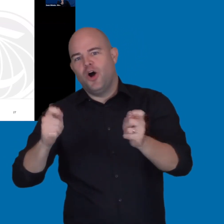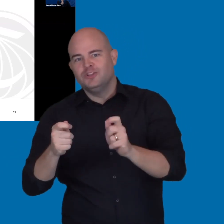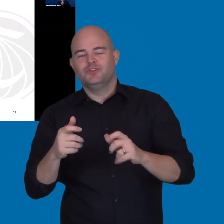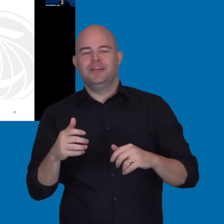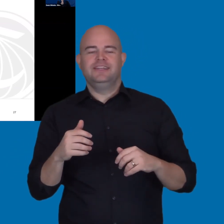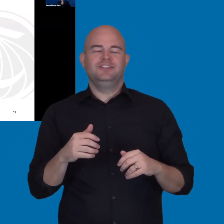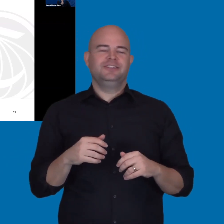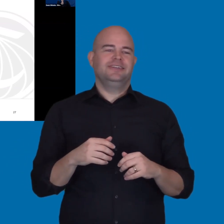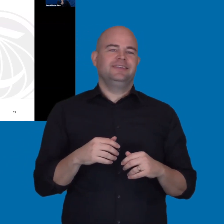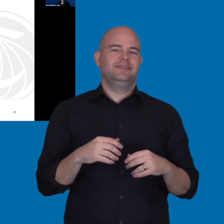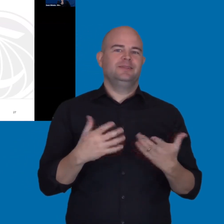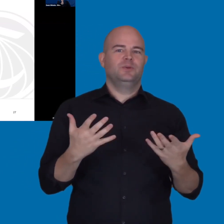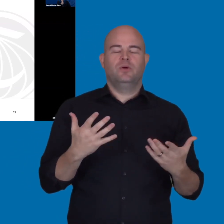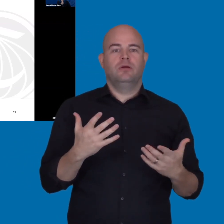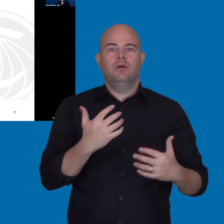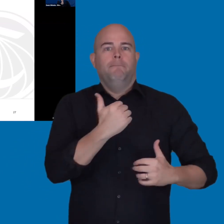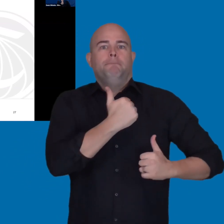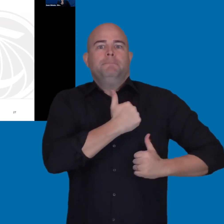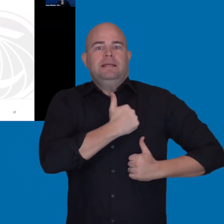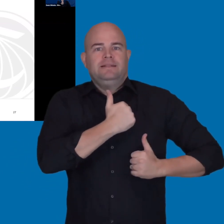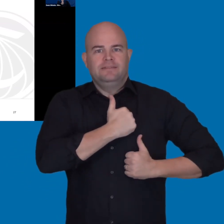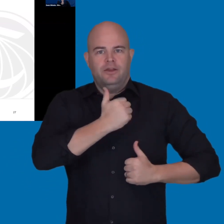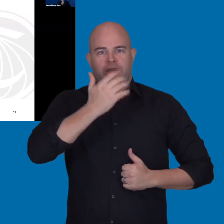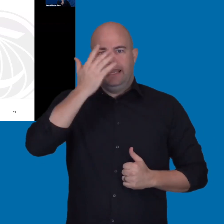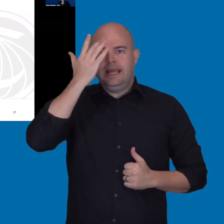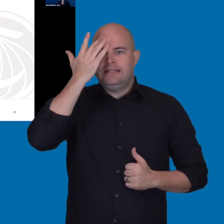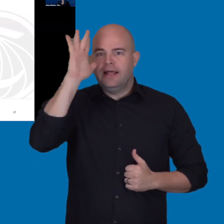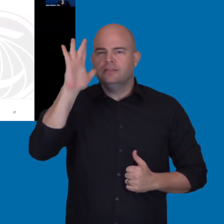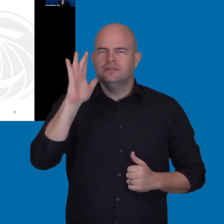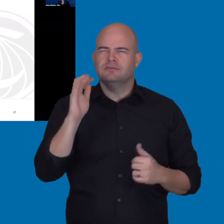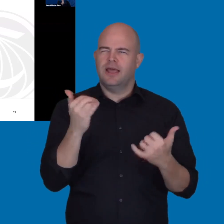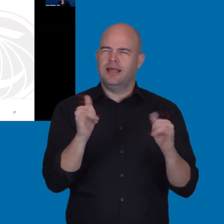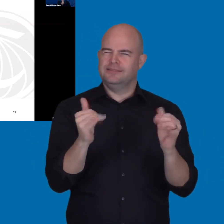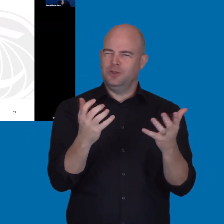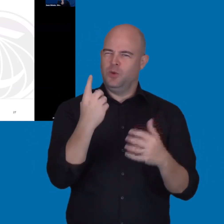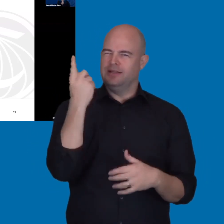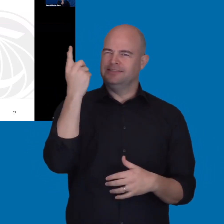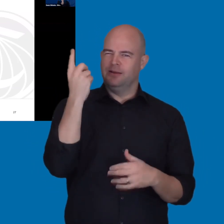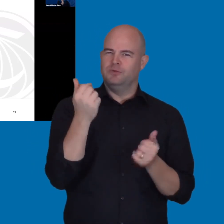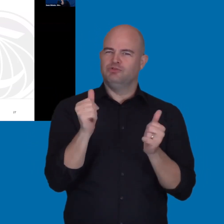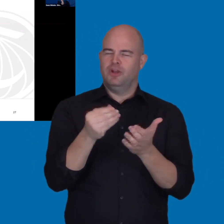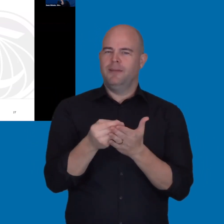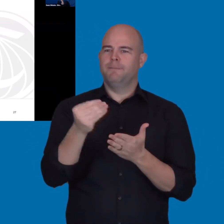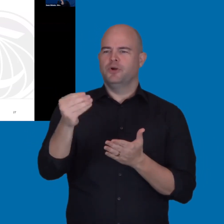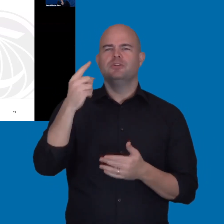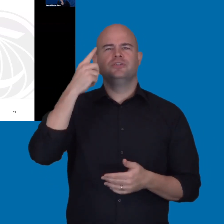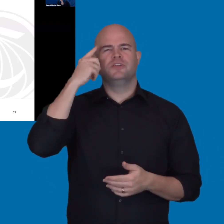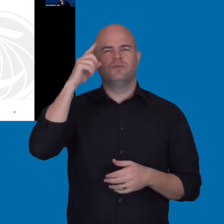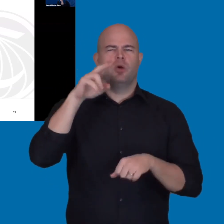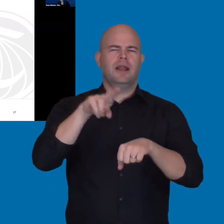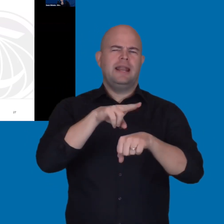such as fundamental alteration and military intelligence.